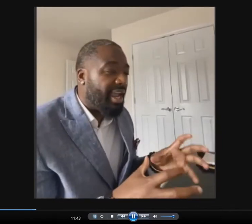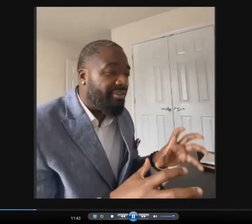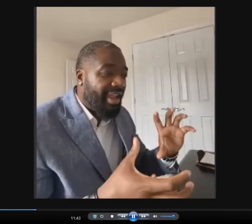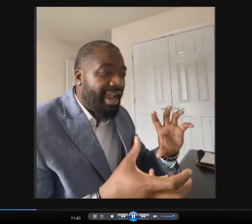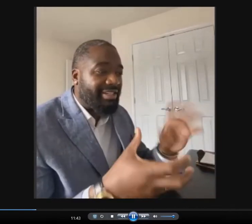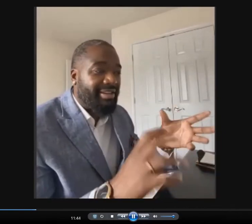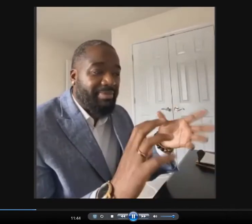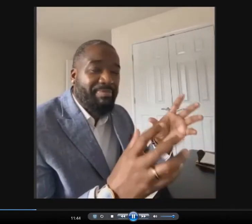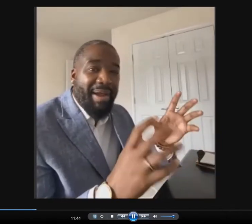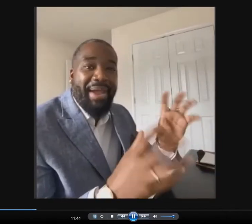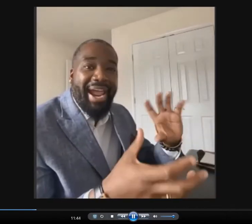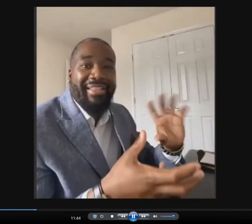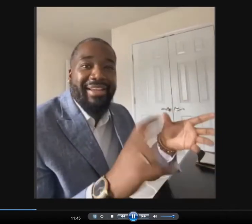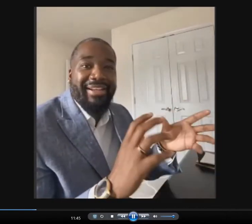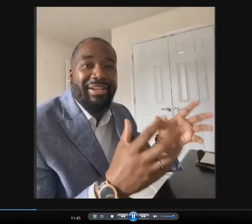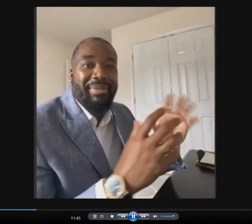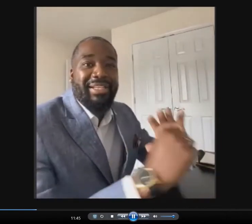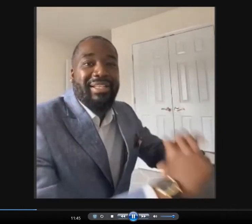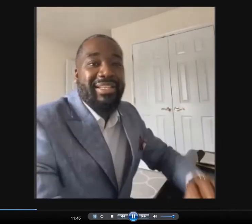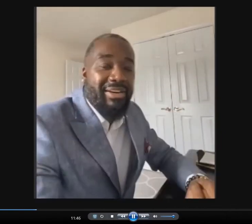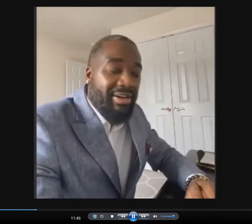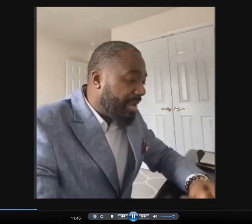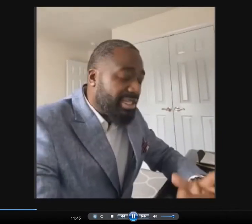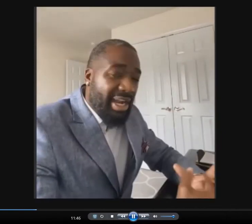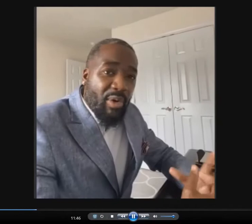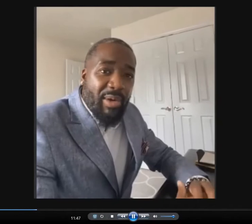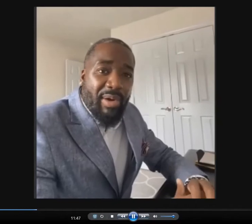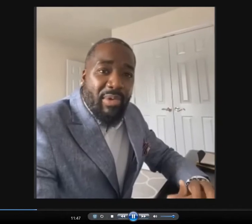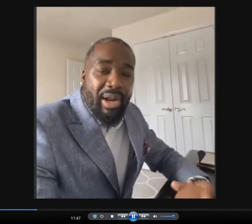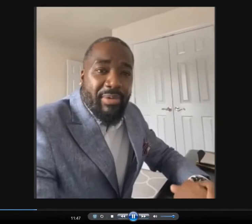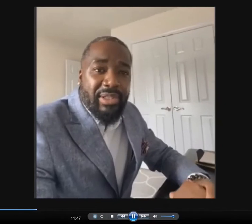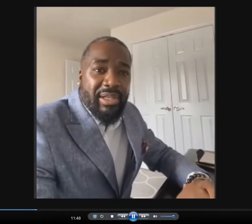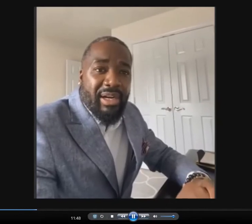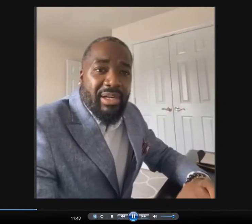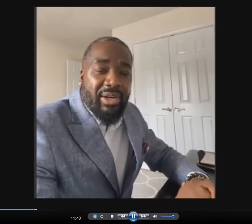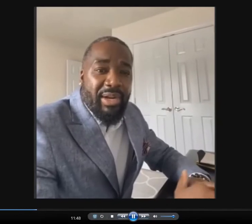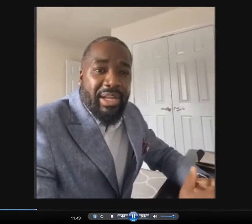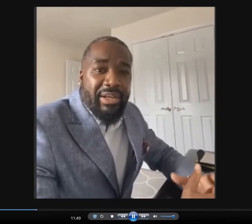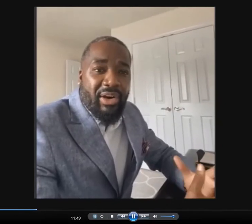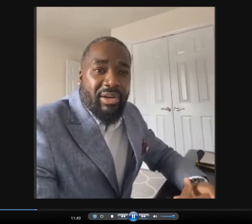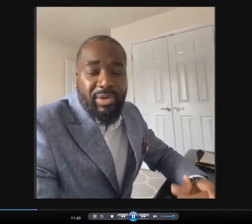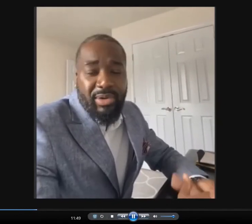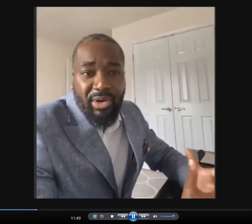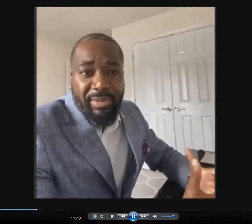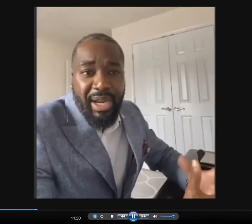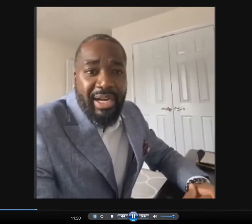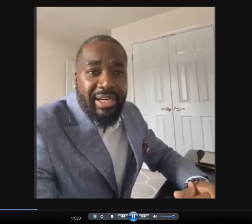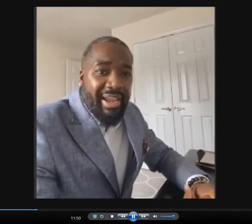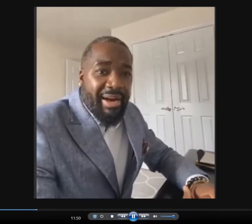yous Hampton University. I graduated with a degree in psychology, and I started teaching. This is when my life, actually my path took